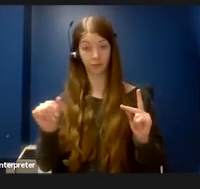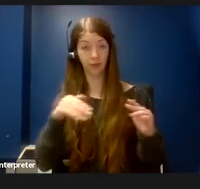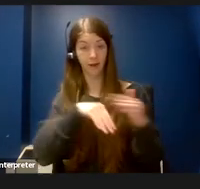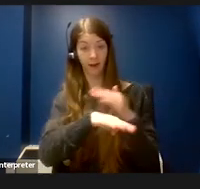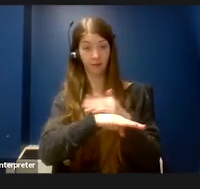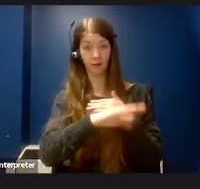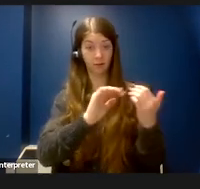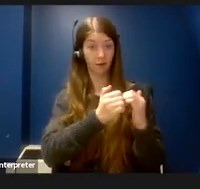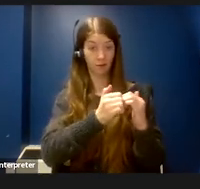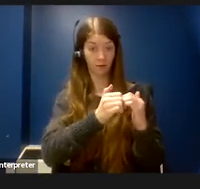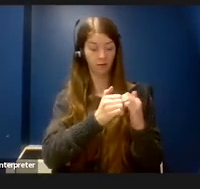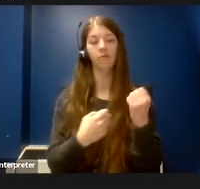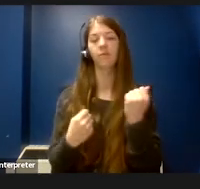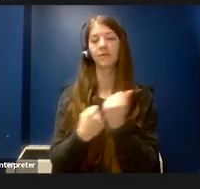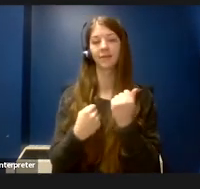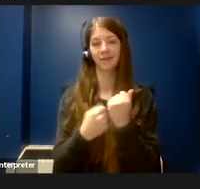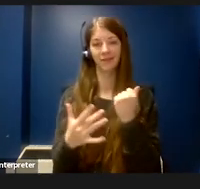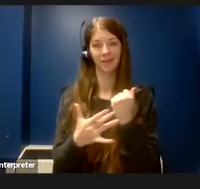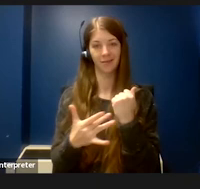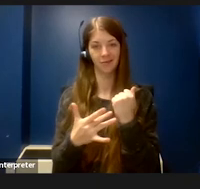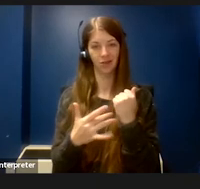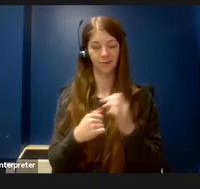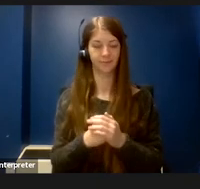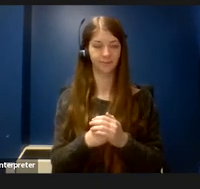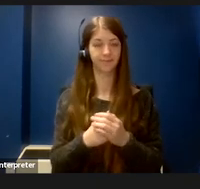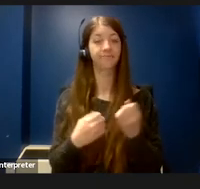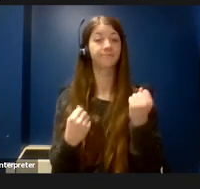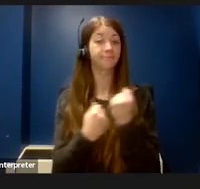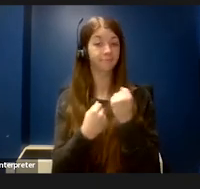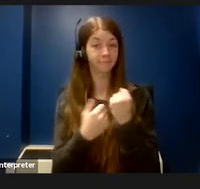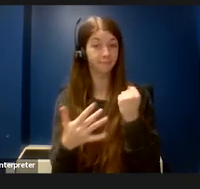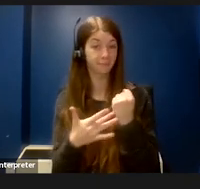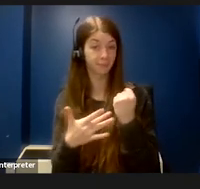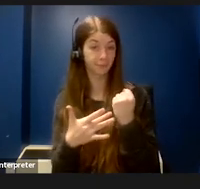is through the use of assistive technology. Assistive technology is used by disabled people